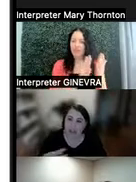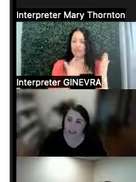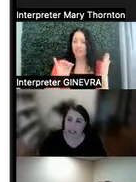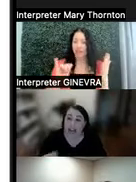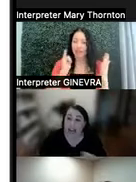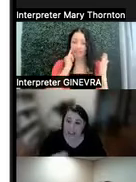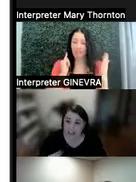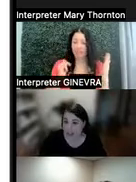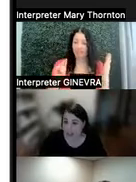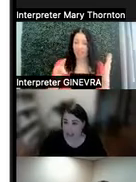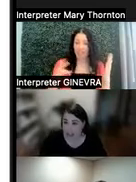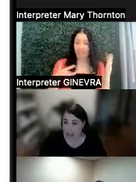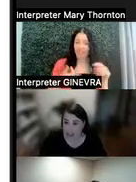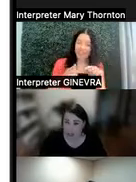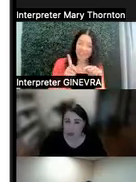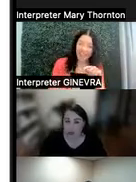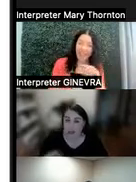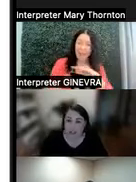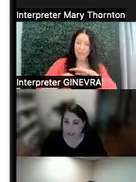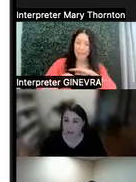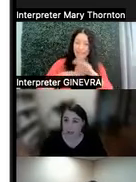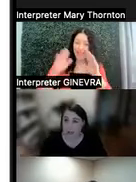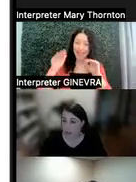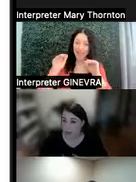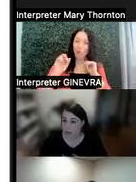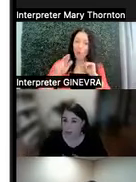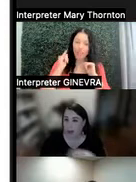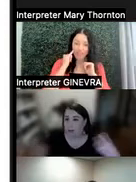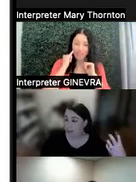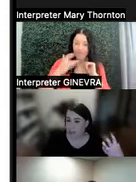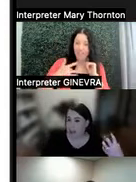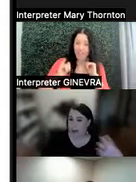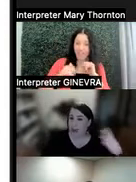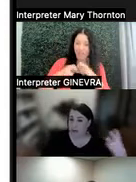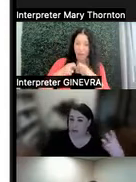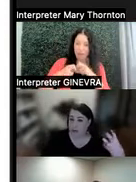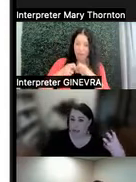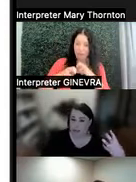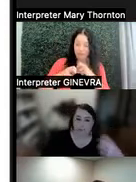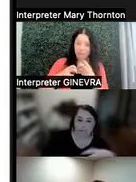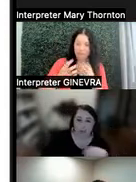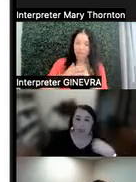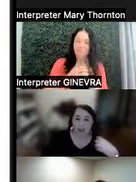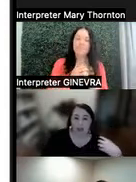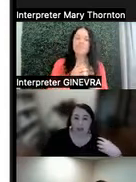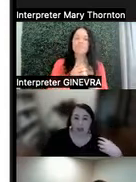they can't meet these expectations or this is going to be a problem in some way, or a difficulty.